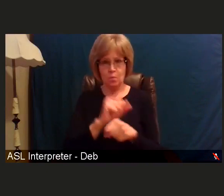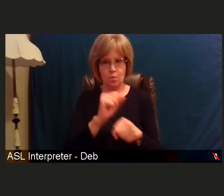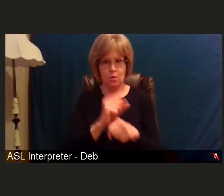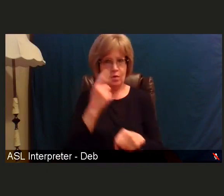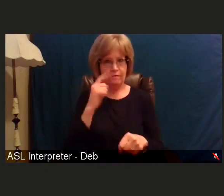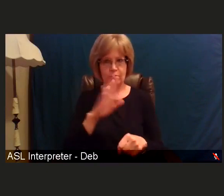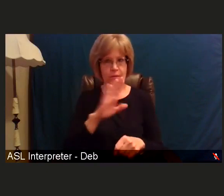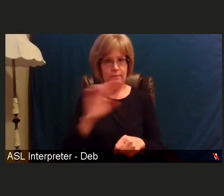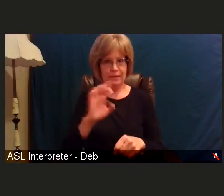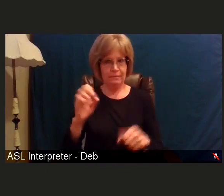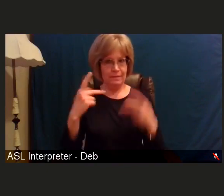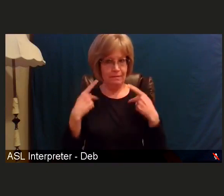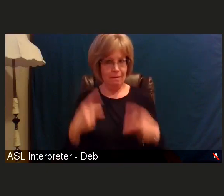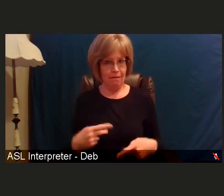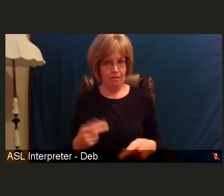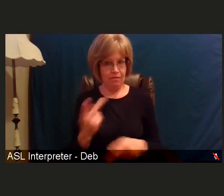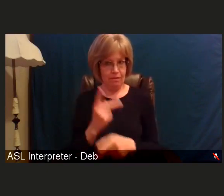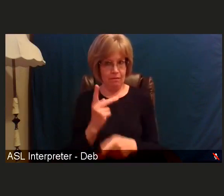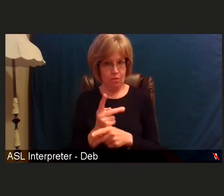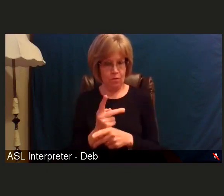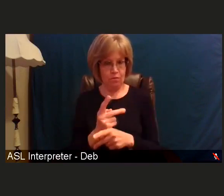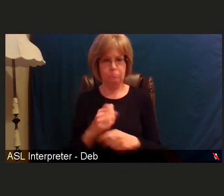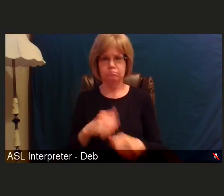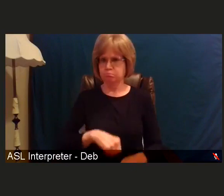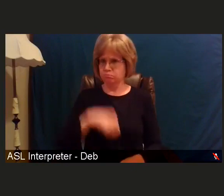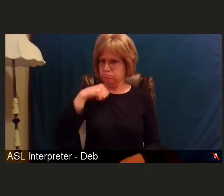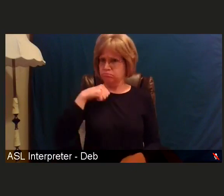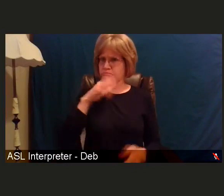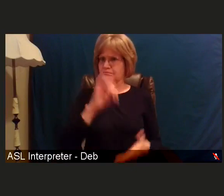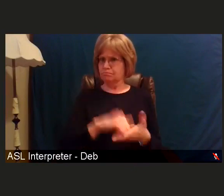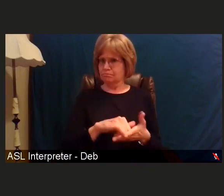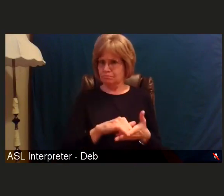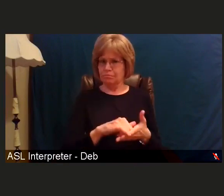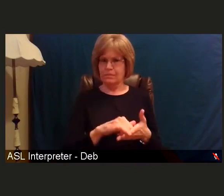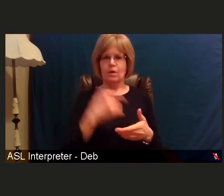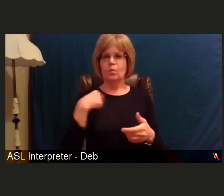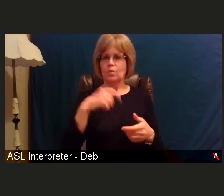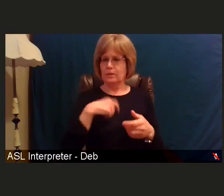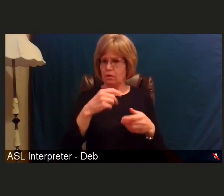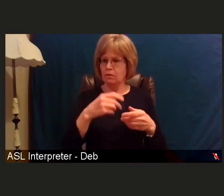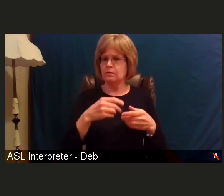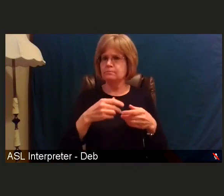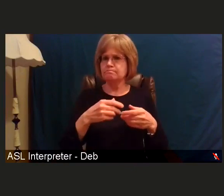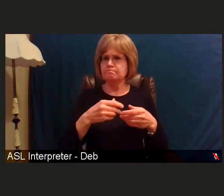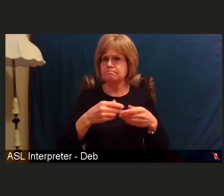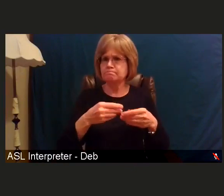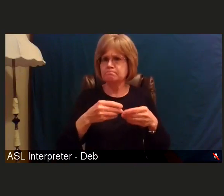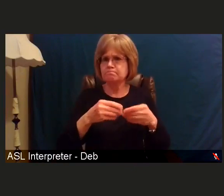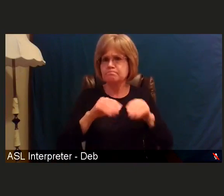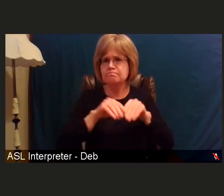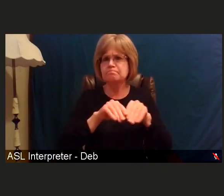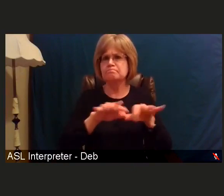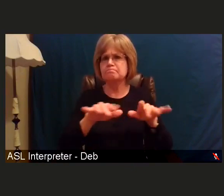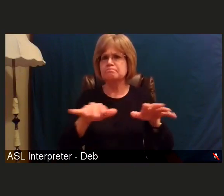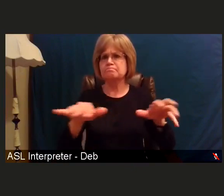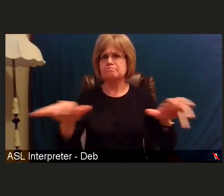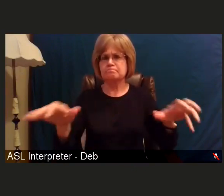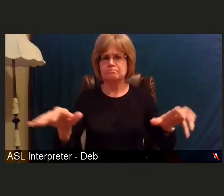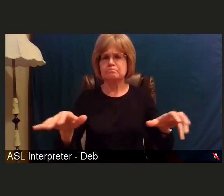and we're very proud of that, that we have taken this and we were expanding beyond what we were asked to do